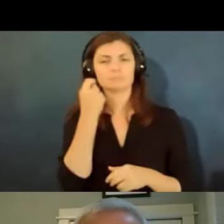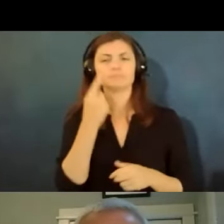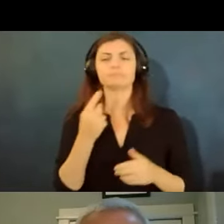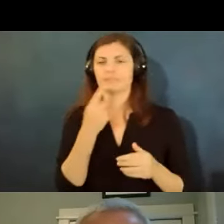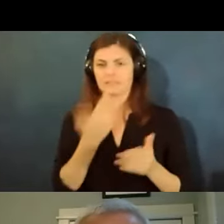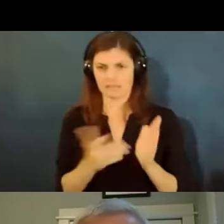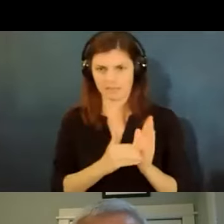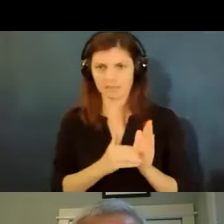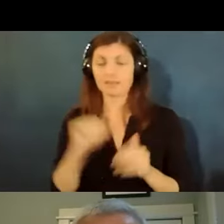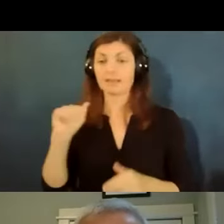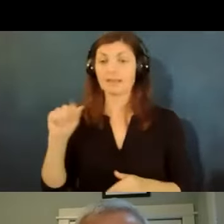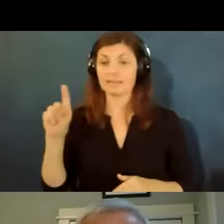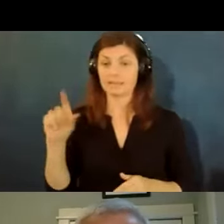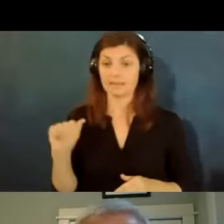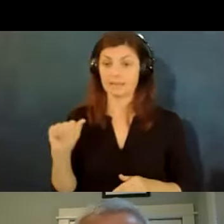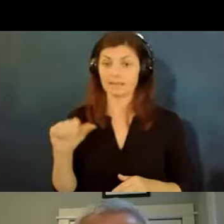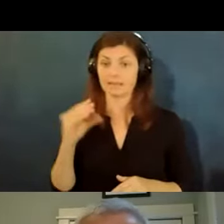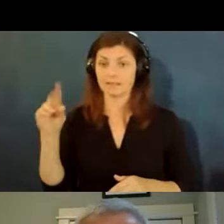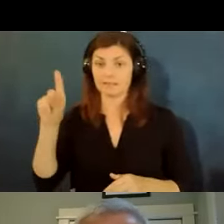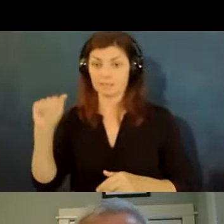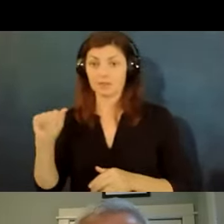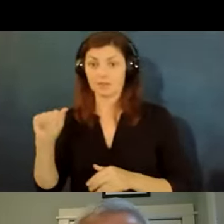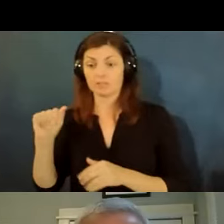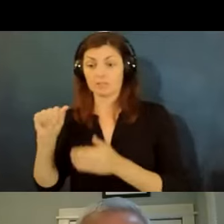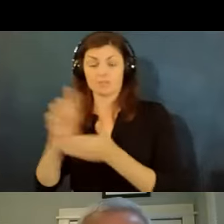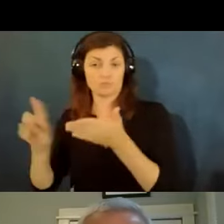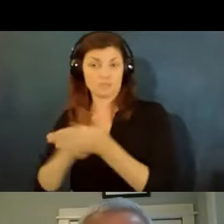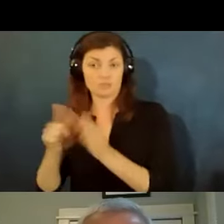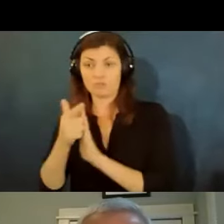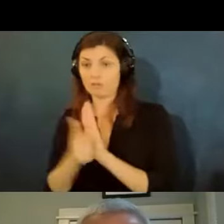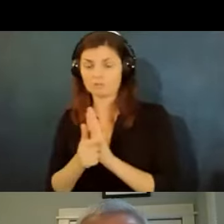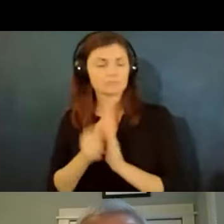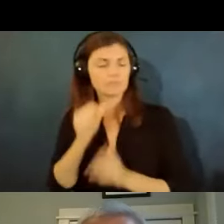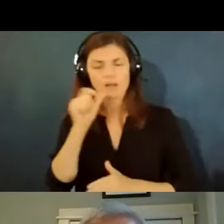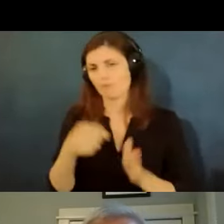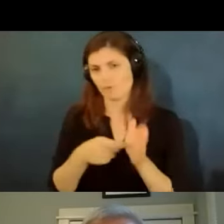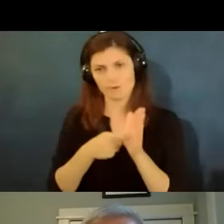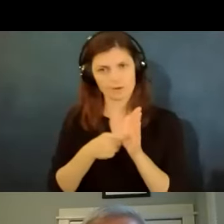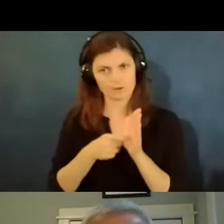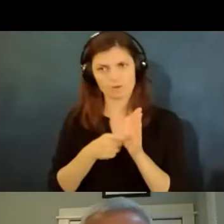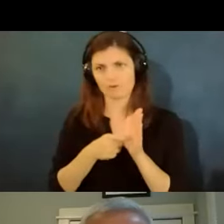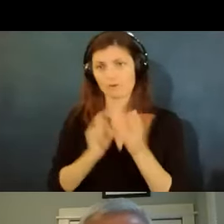the ada and disability discrimination laws do not require an accommodation